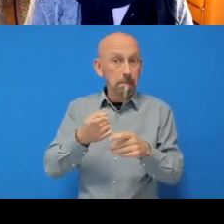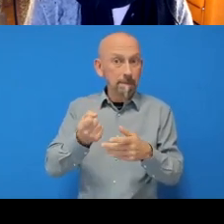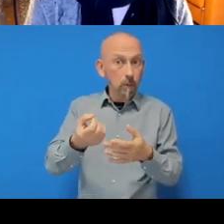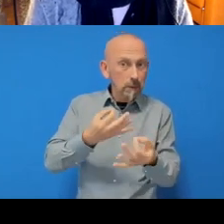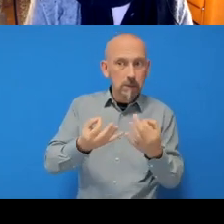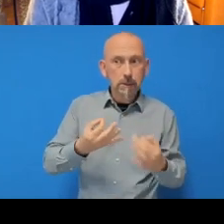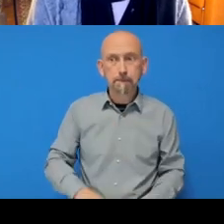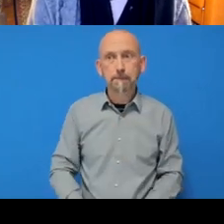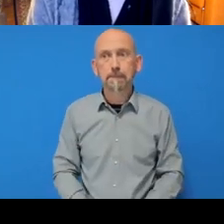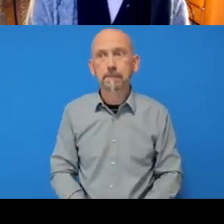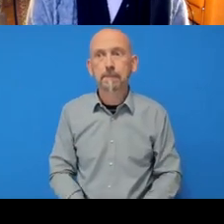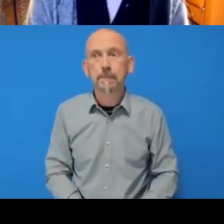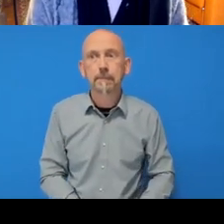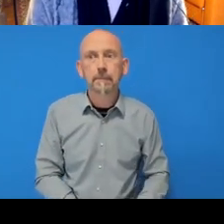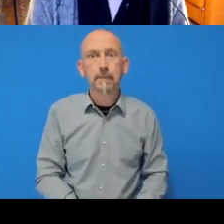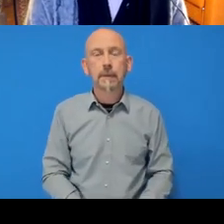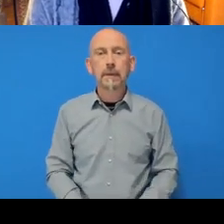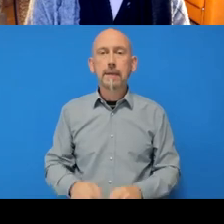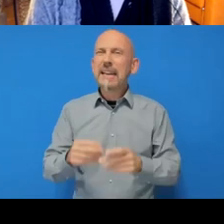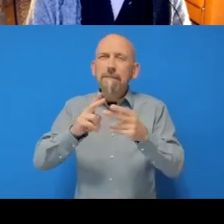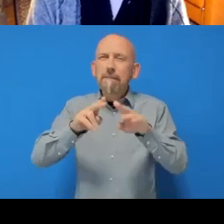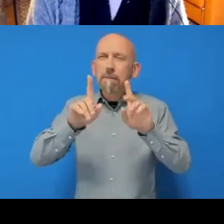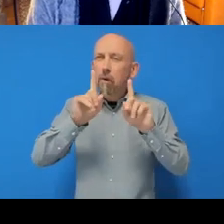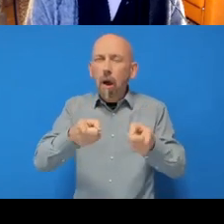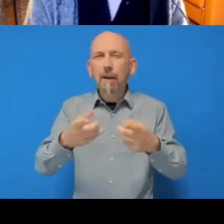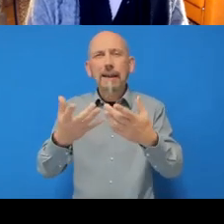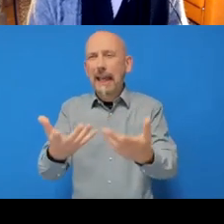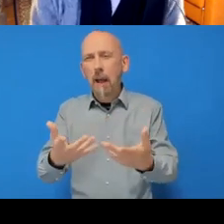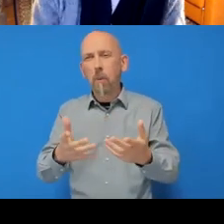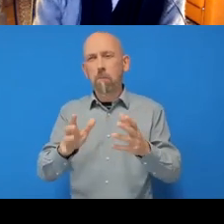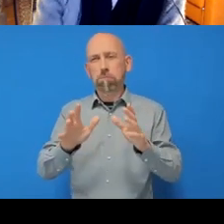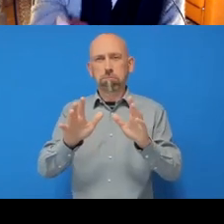But if you can't get this set up right now, it's fine, you know. I can answer some questions at the end,